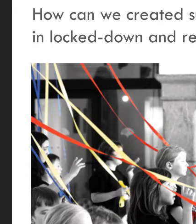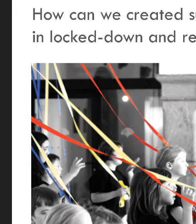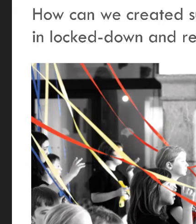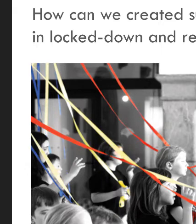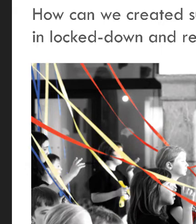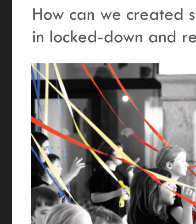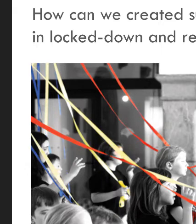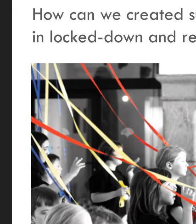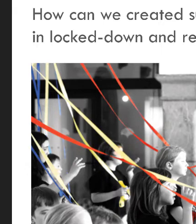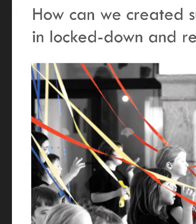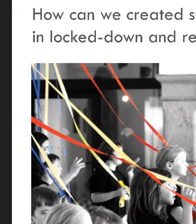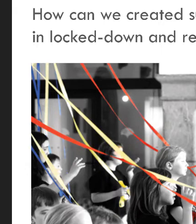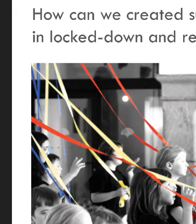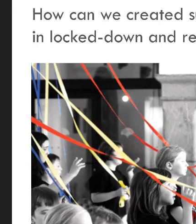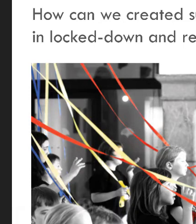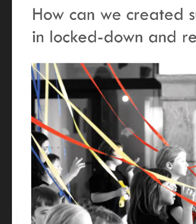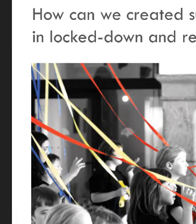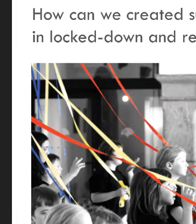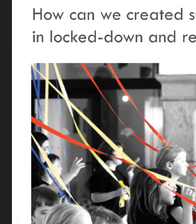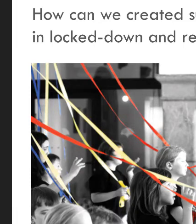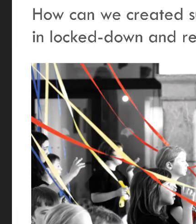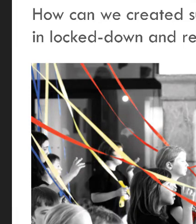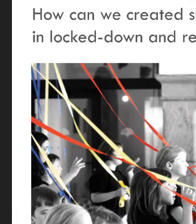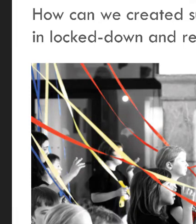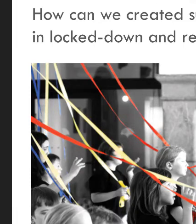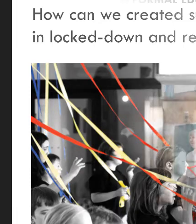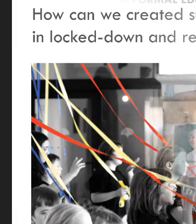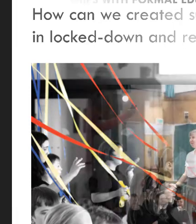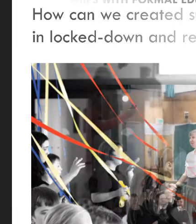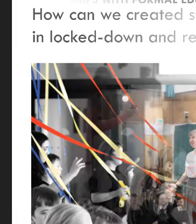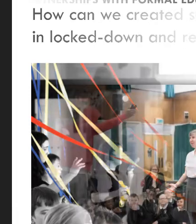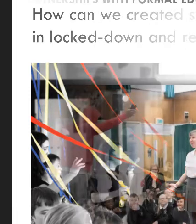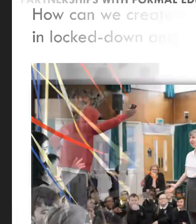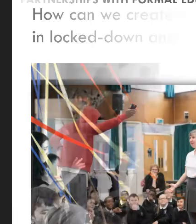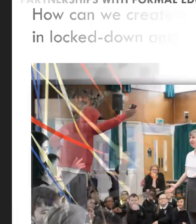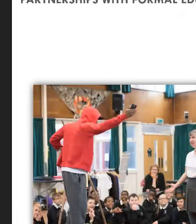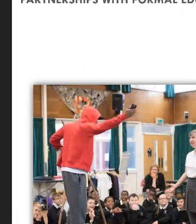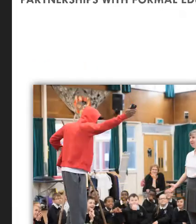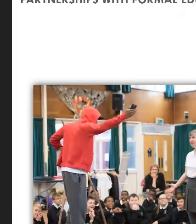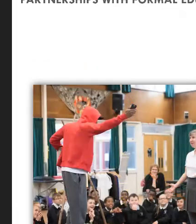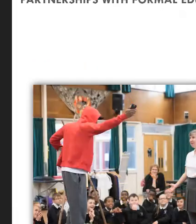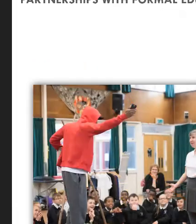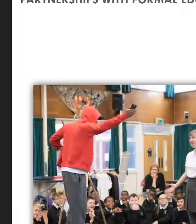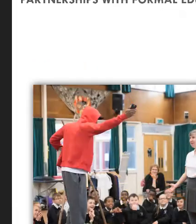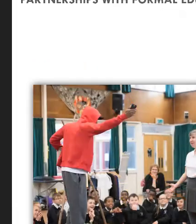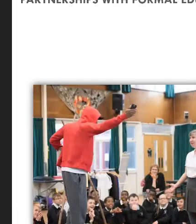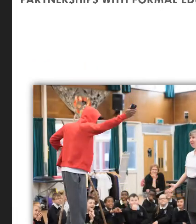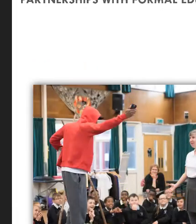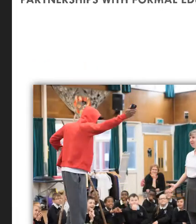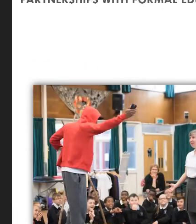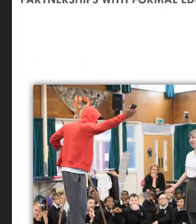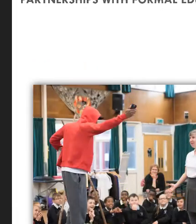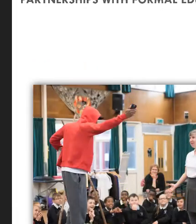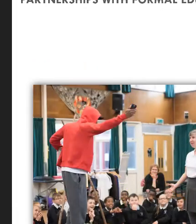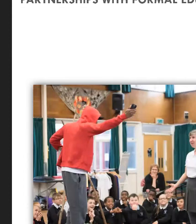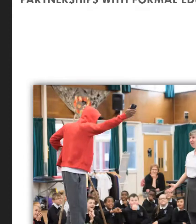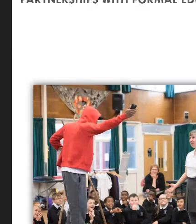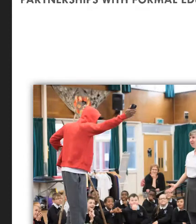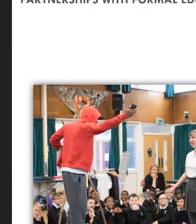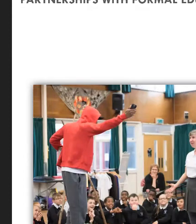from where we are at the moment. As we all know, such partnerships can take a range of form.